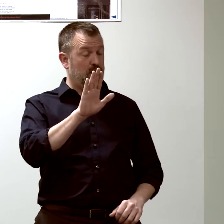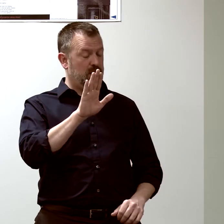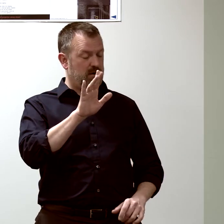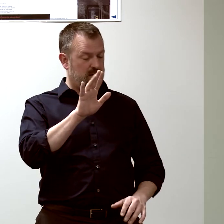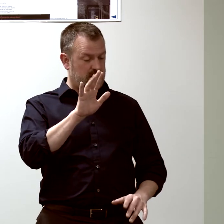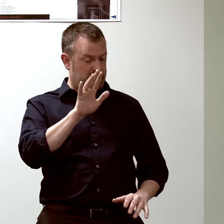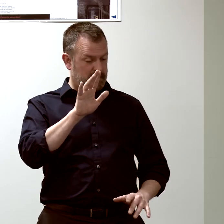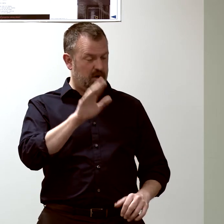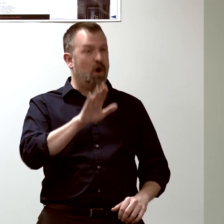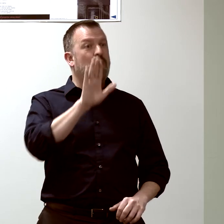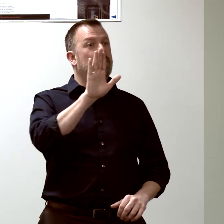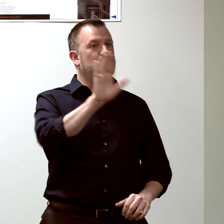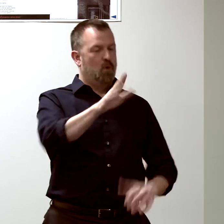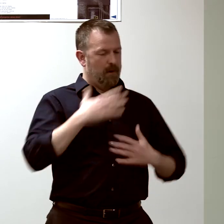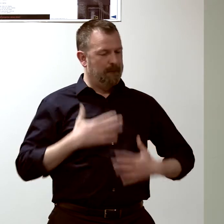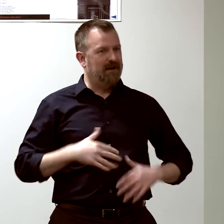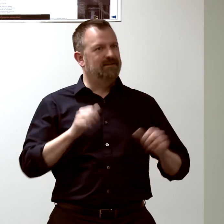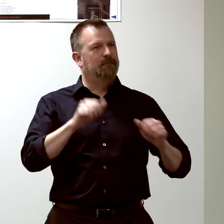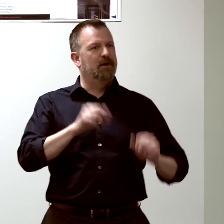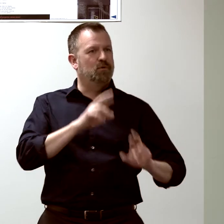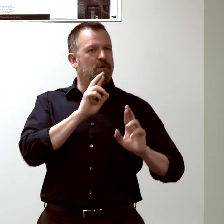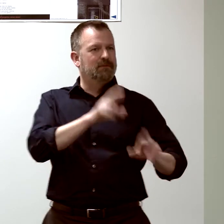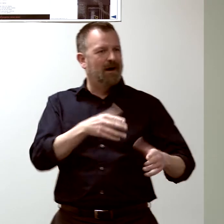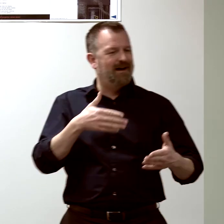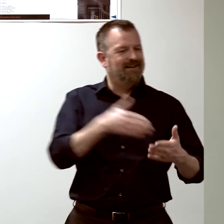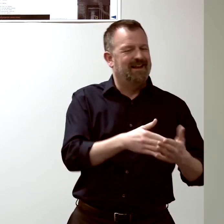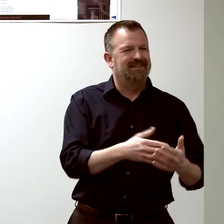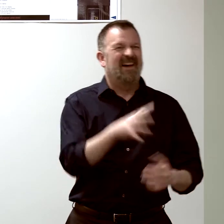against 50 different types of influenza.